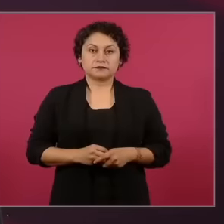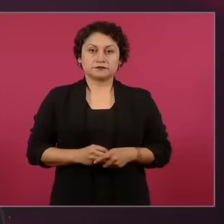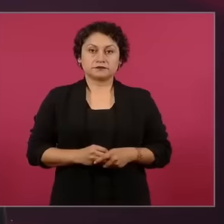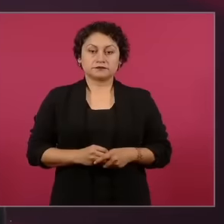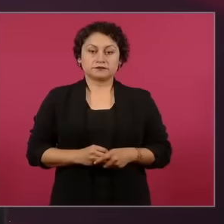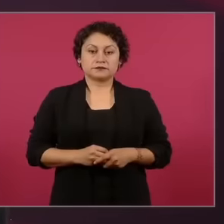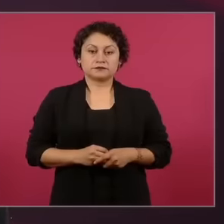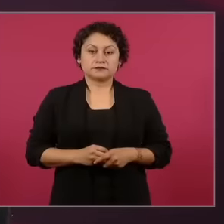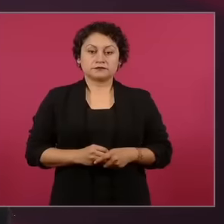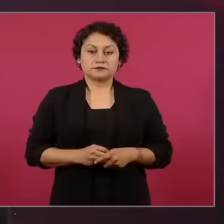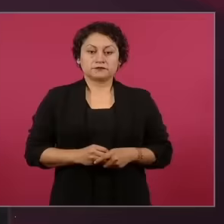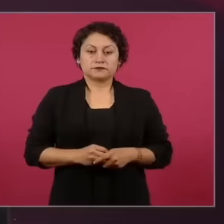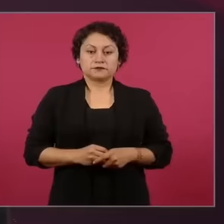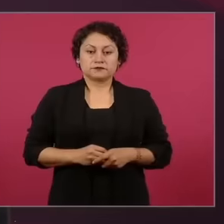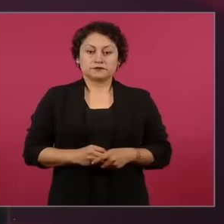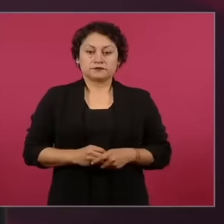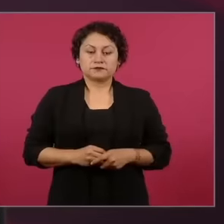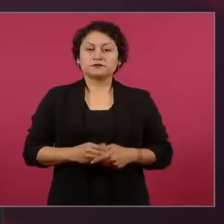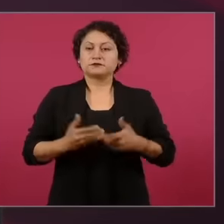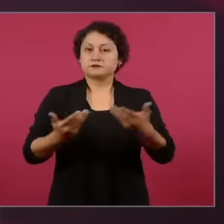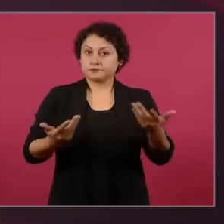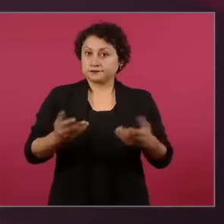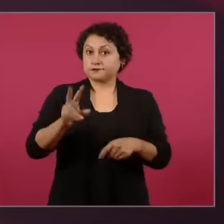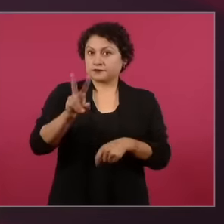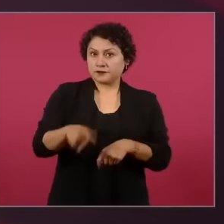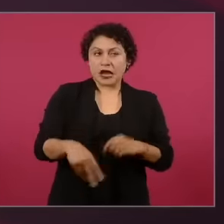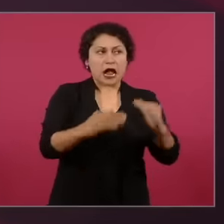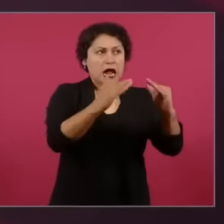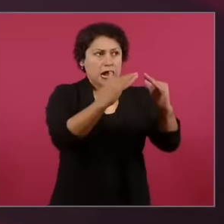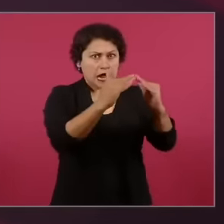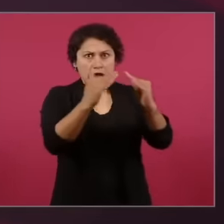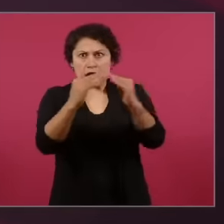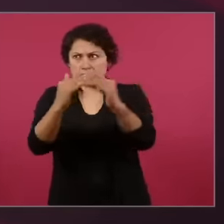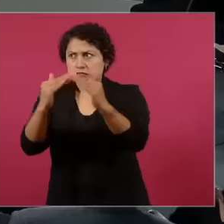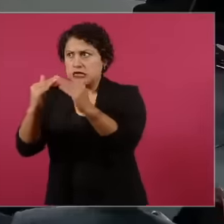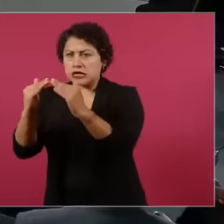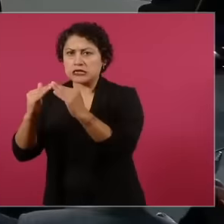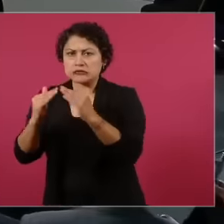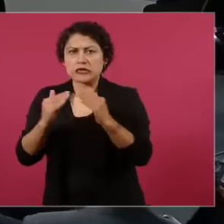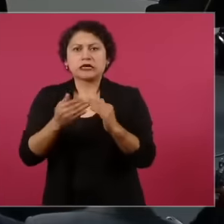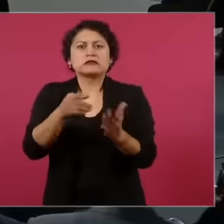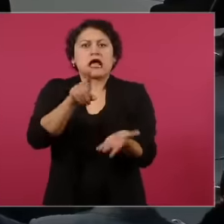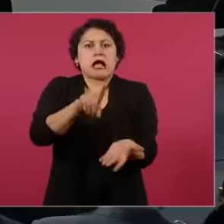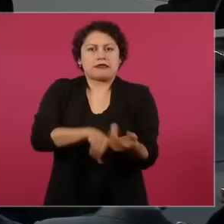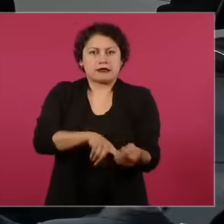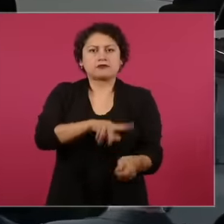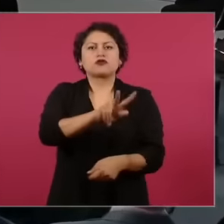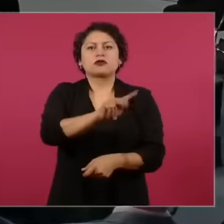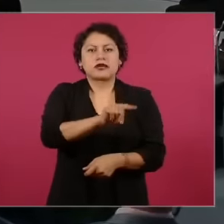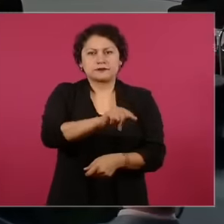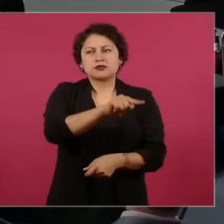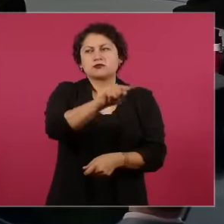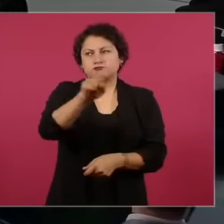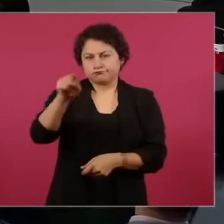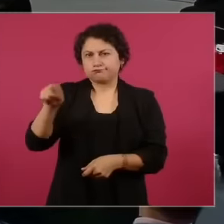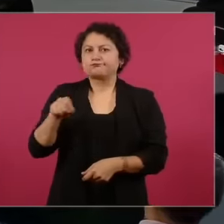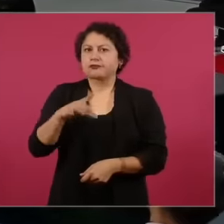house there is a television and in each house at least half of the members of a family have